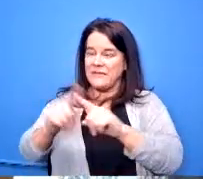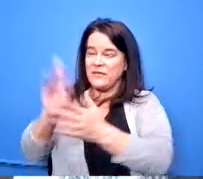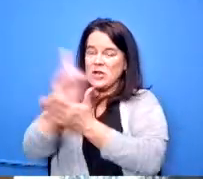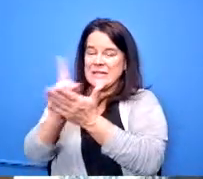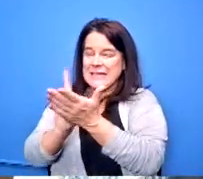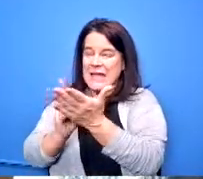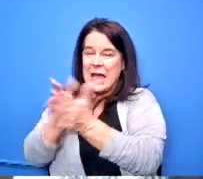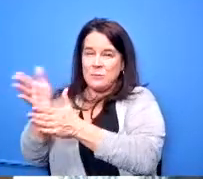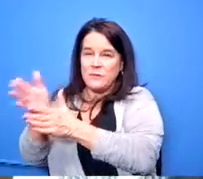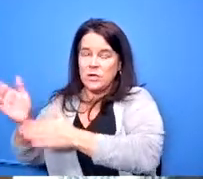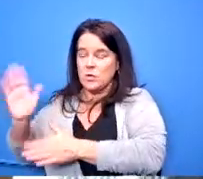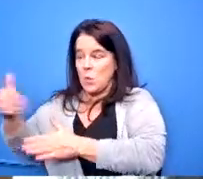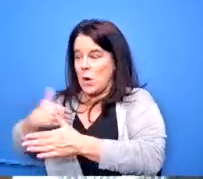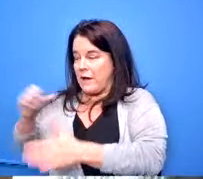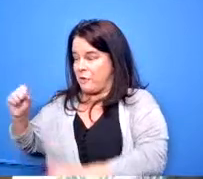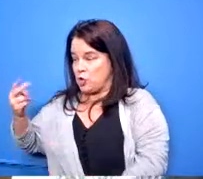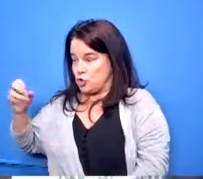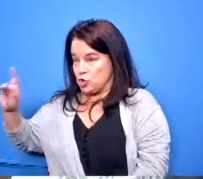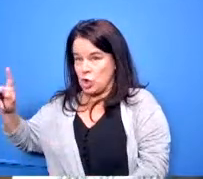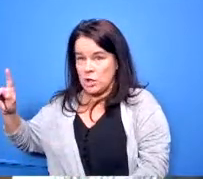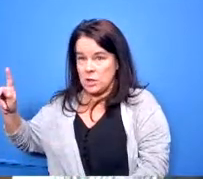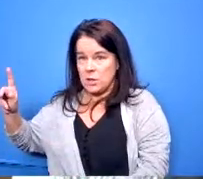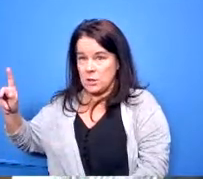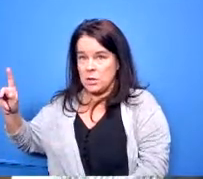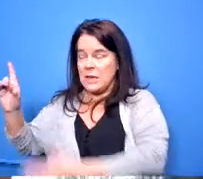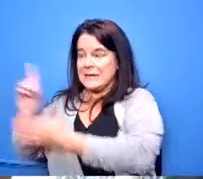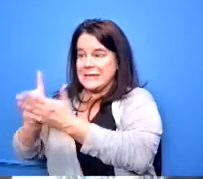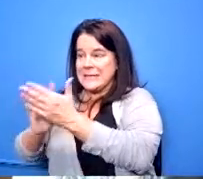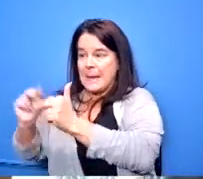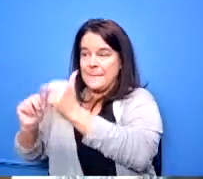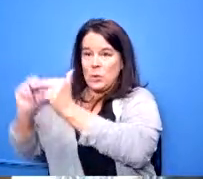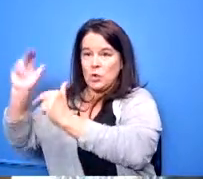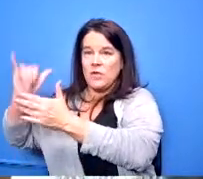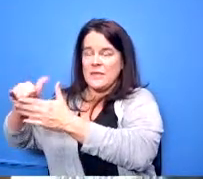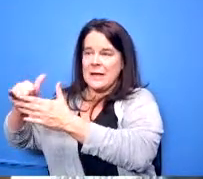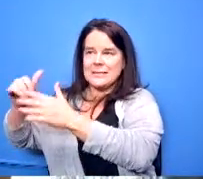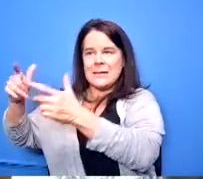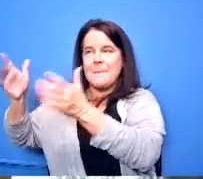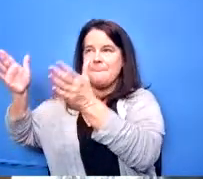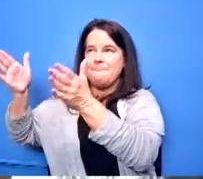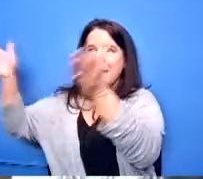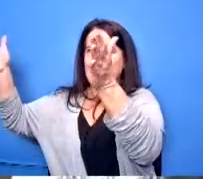have shook as the design builder they're the umbrella overall they'll have staff working on